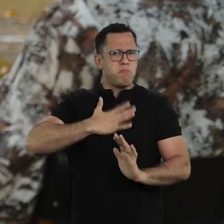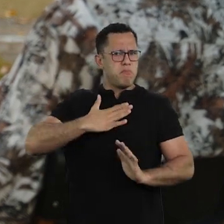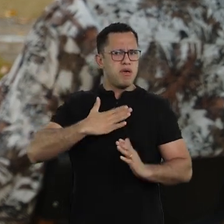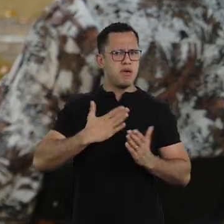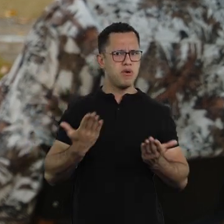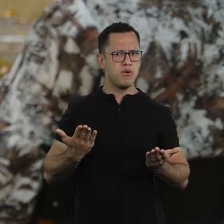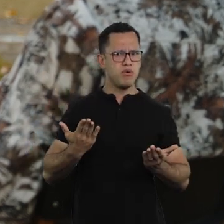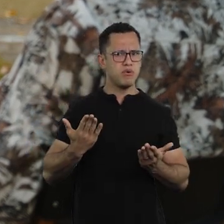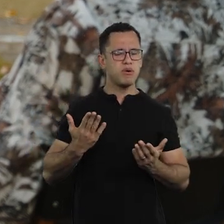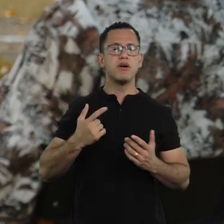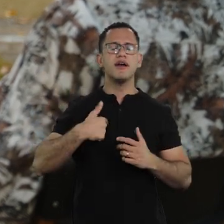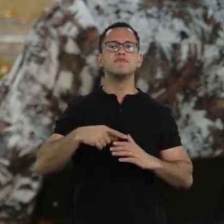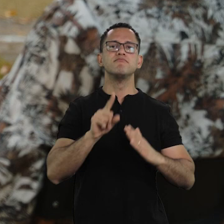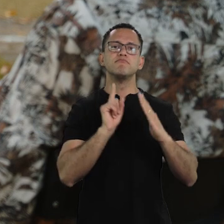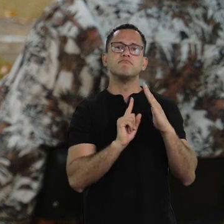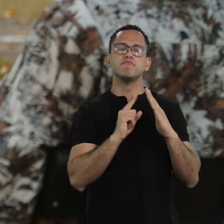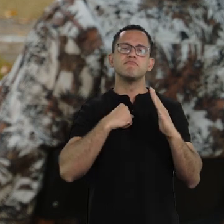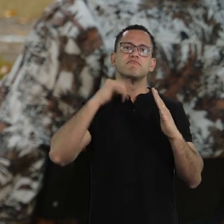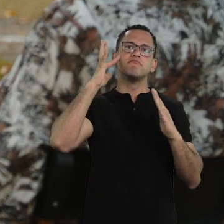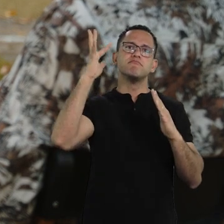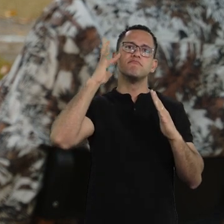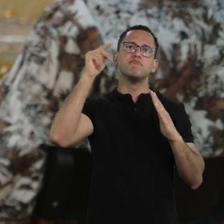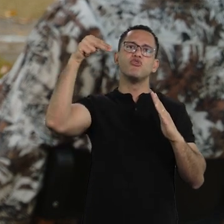so, I remembered some things from my past,